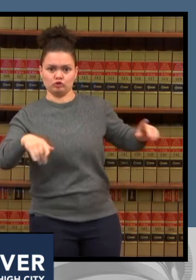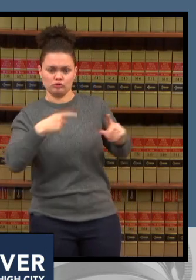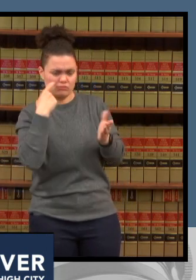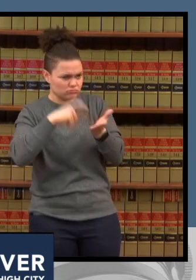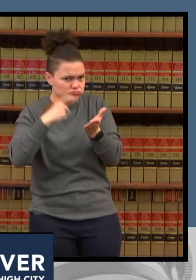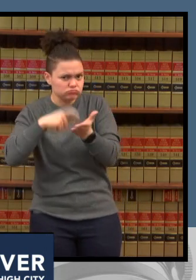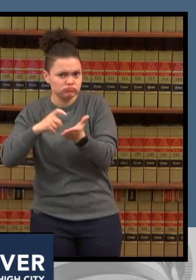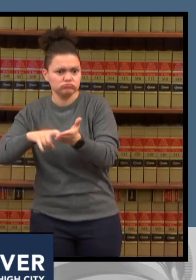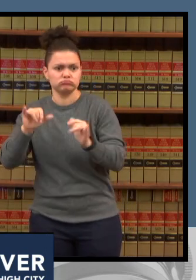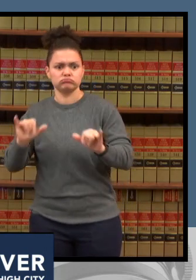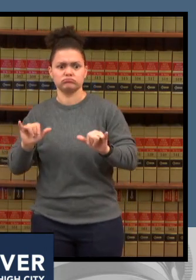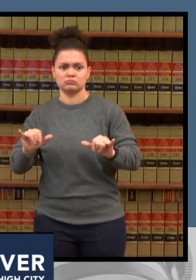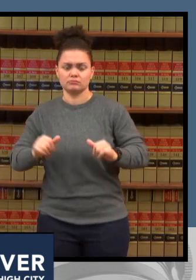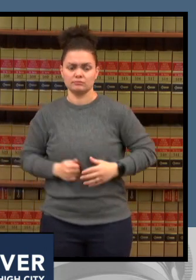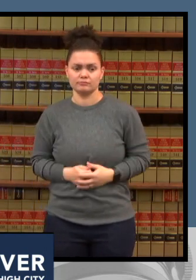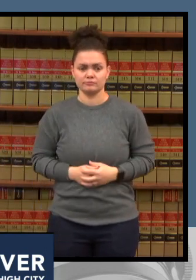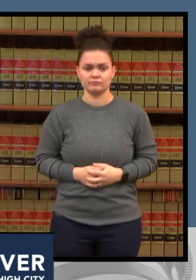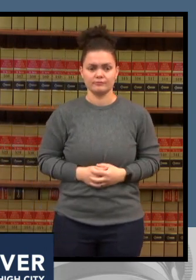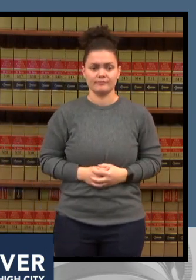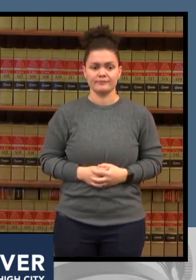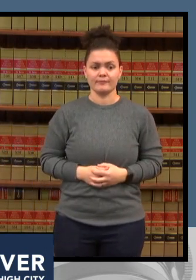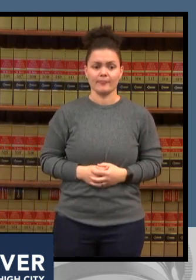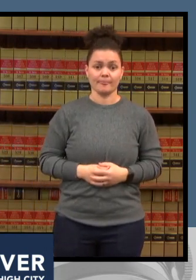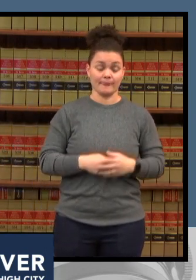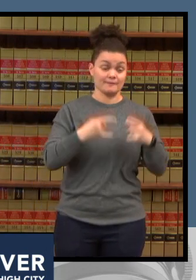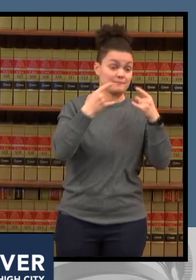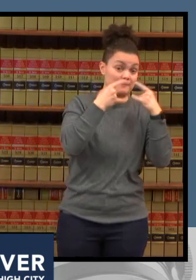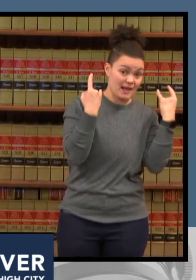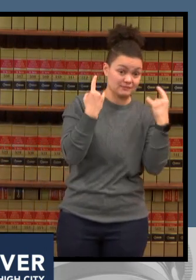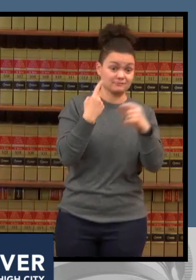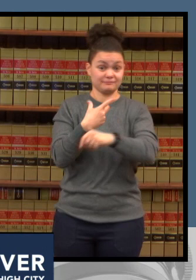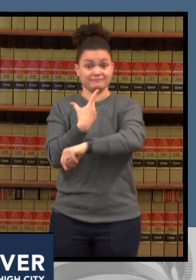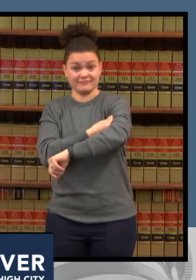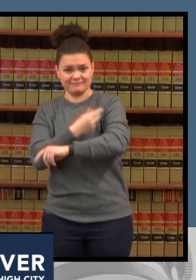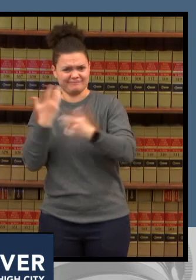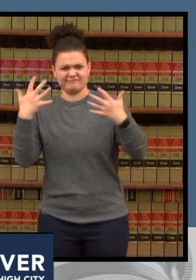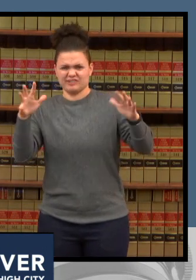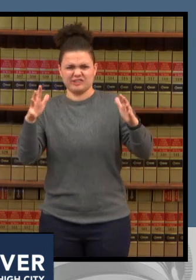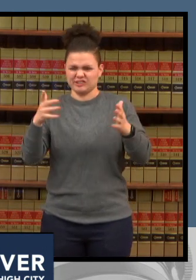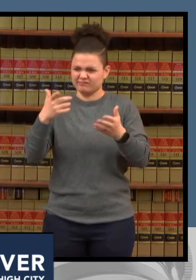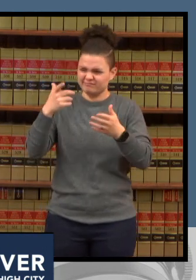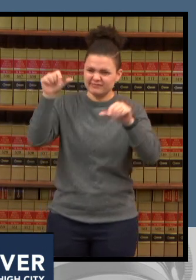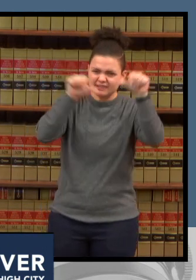masks and vaccines are proven tools in stopping the spread of respiratory viruses